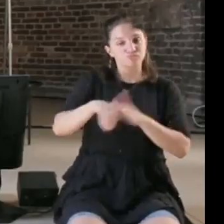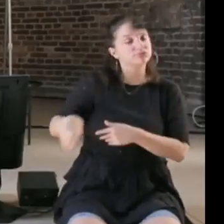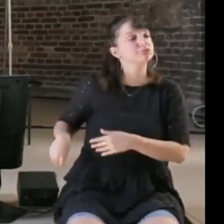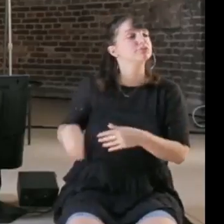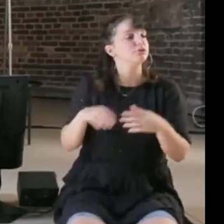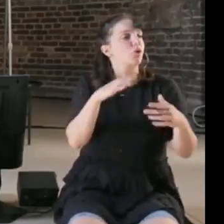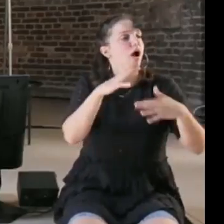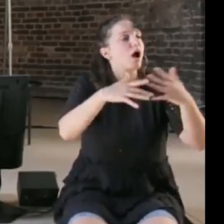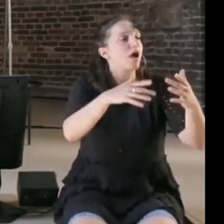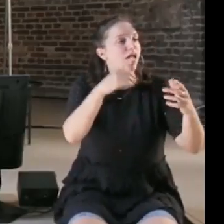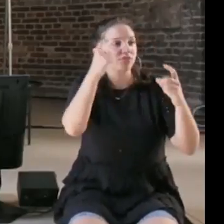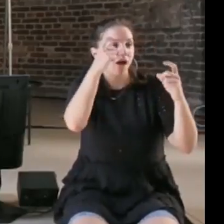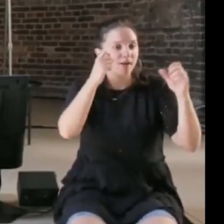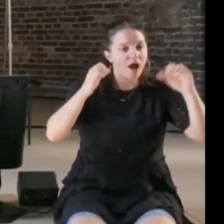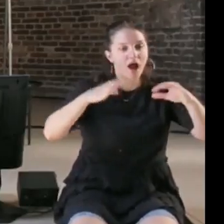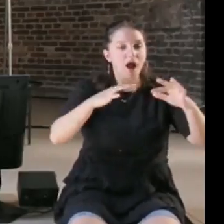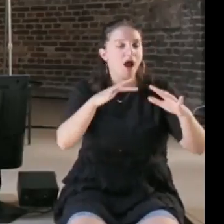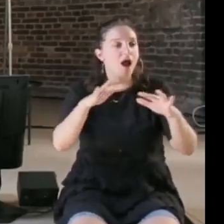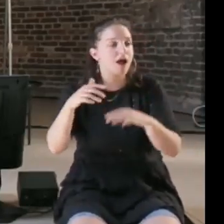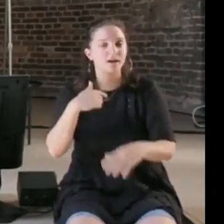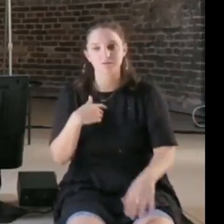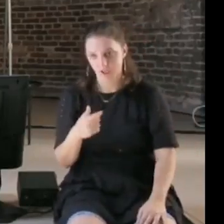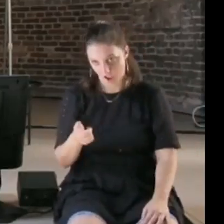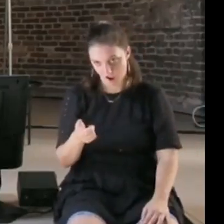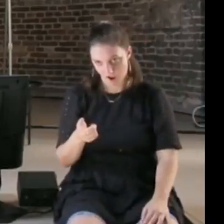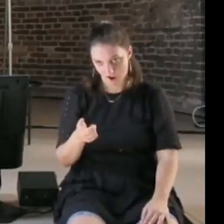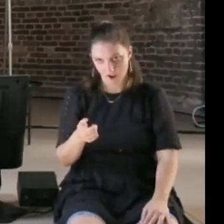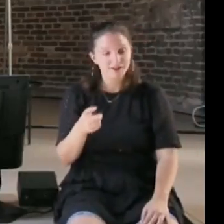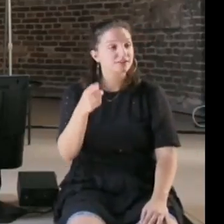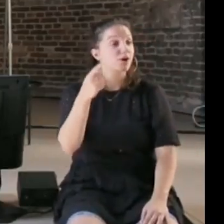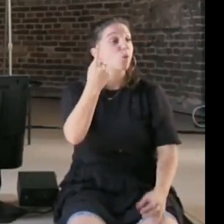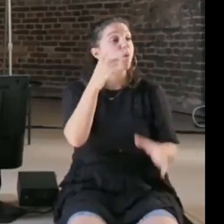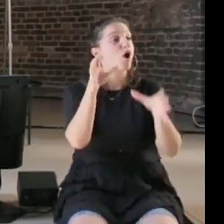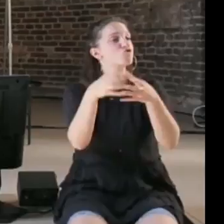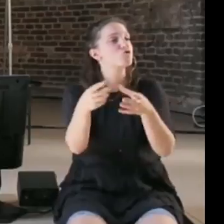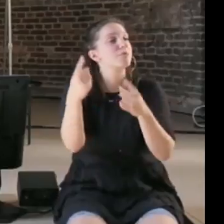of the teams had considered building an AI that would reconnect you with your younger